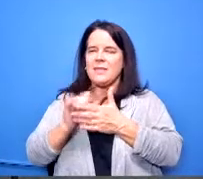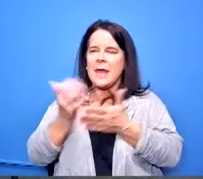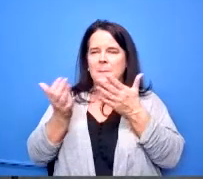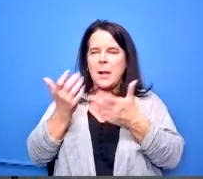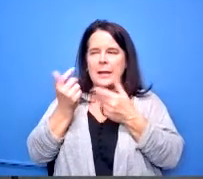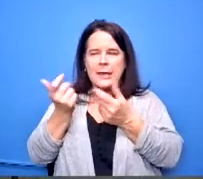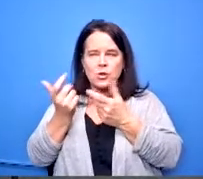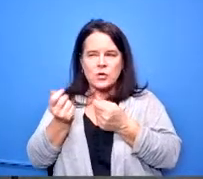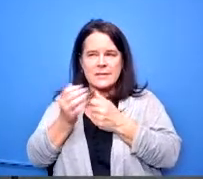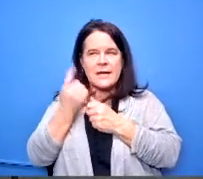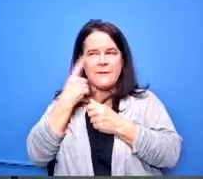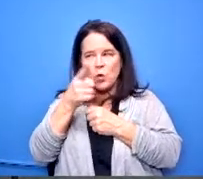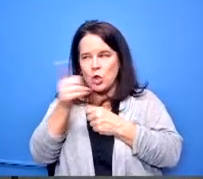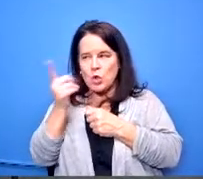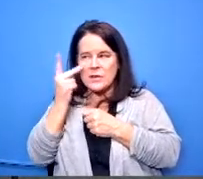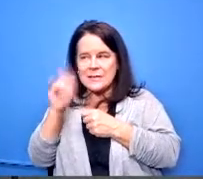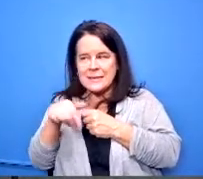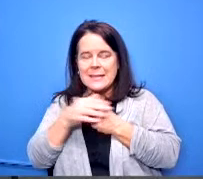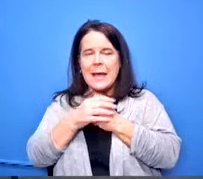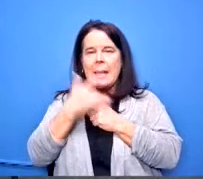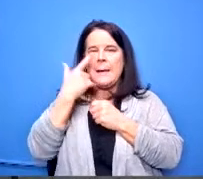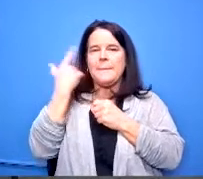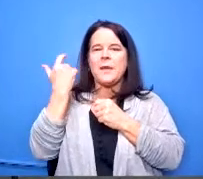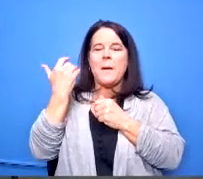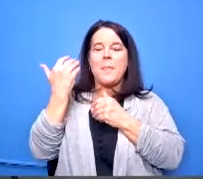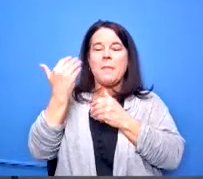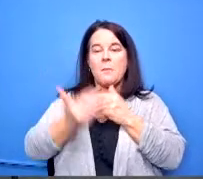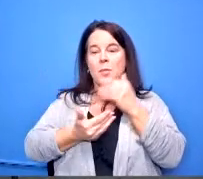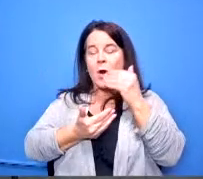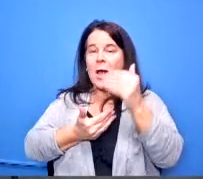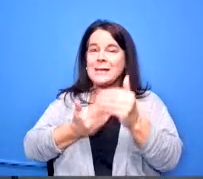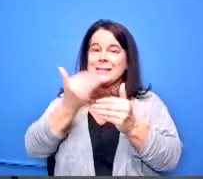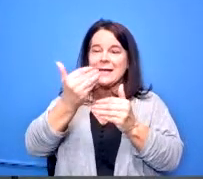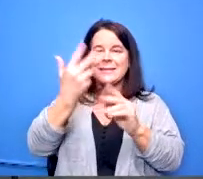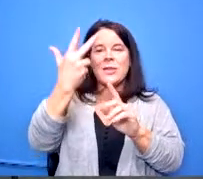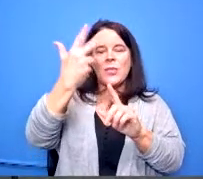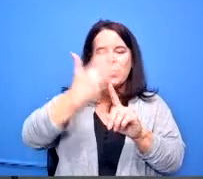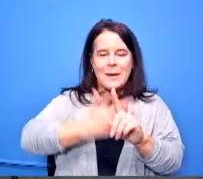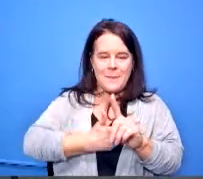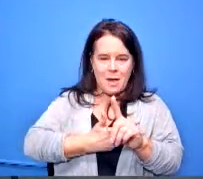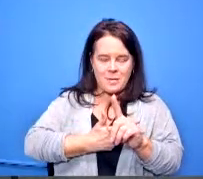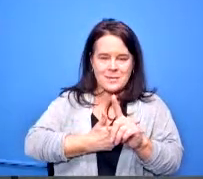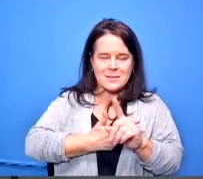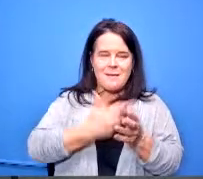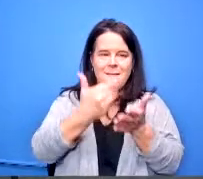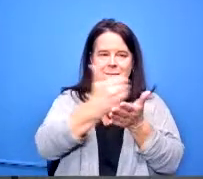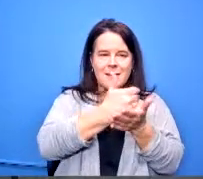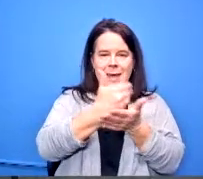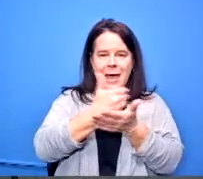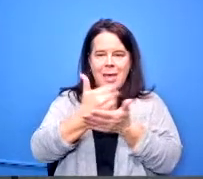to you to see that because the process has been a three-month process of of gathering how things are